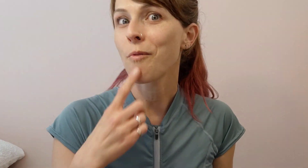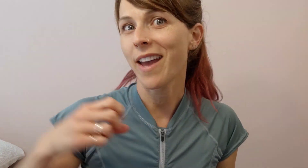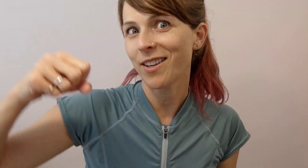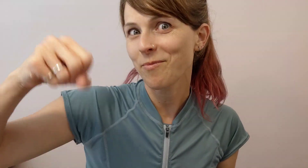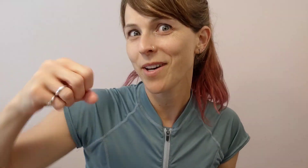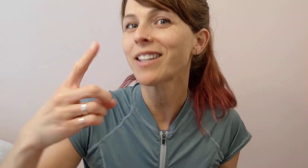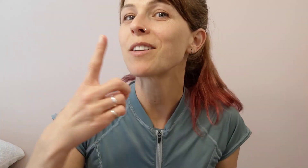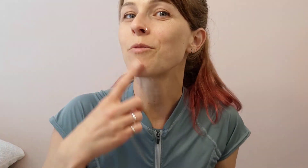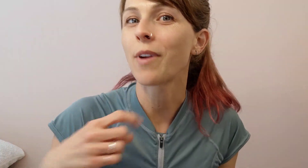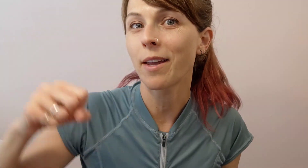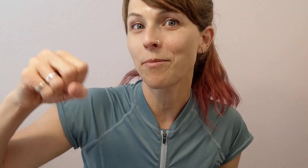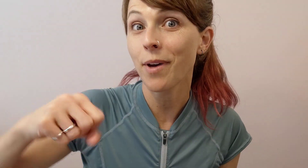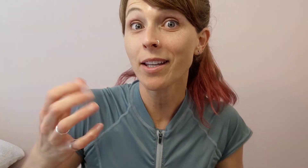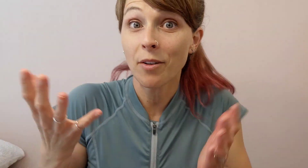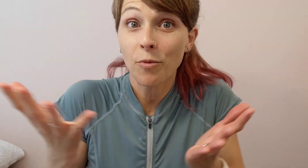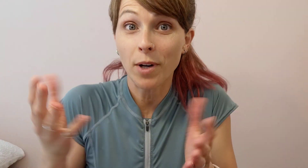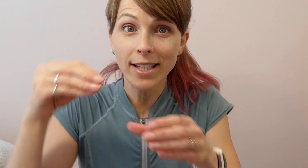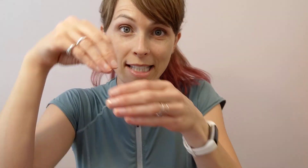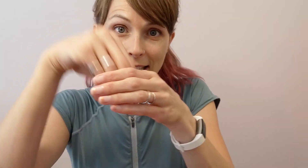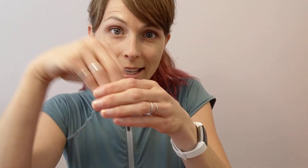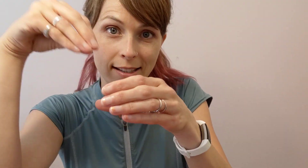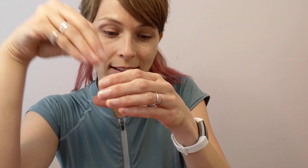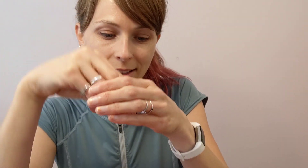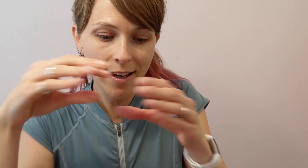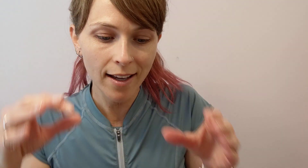Red bucket, red bucket, what's inside?